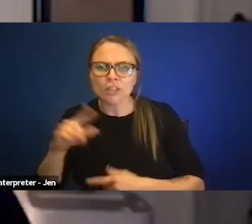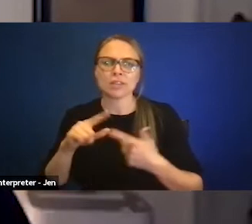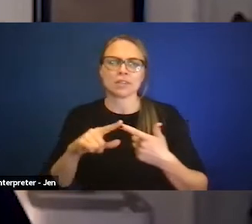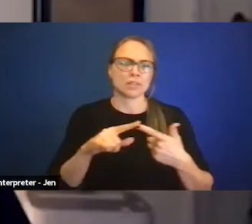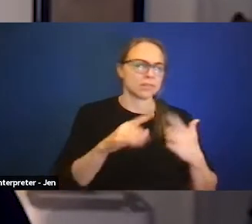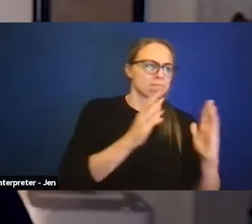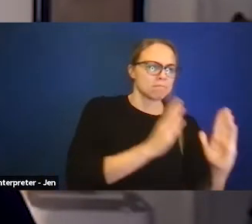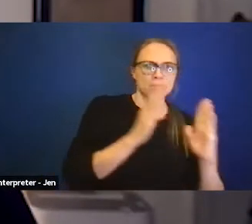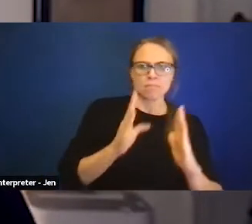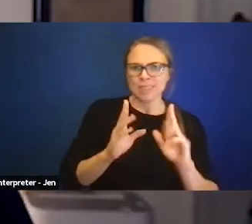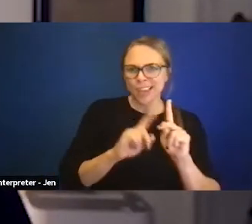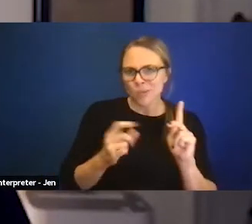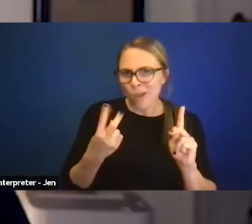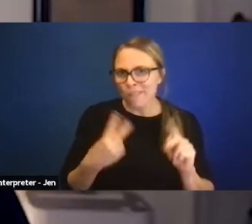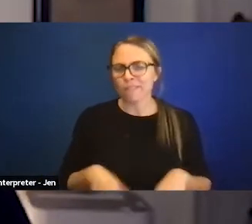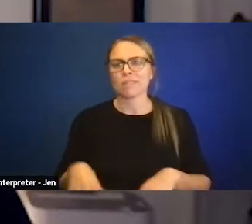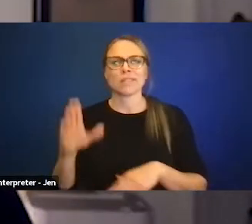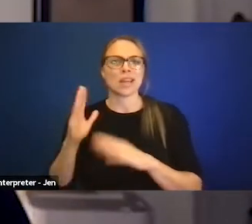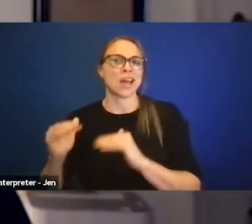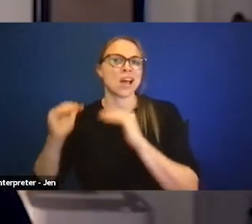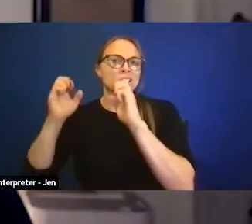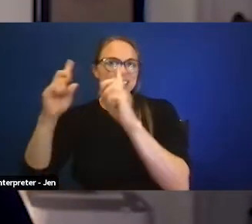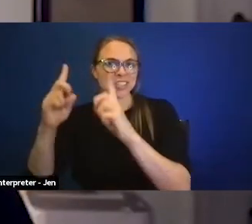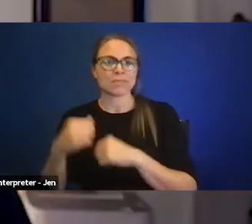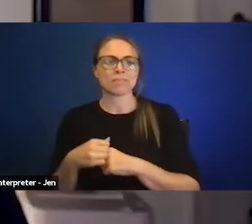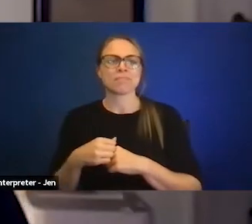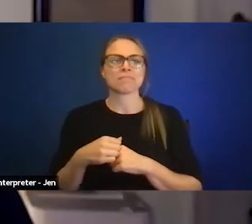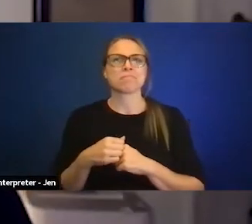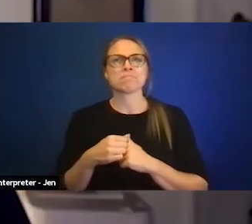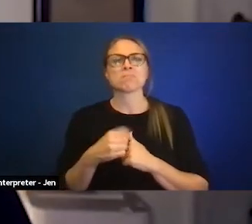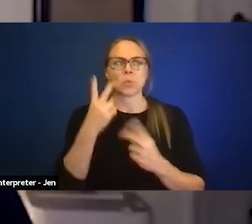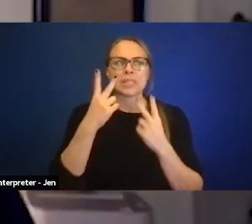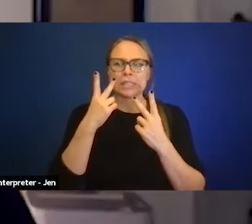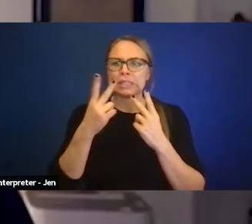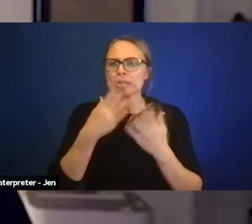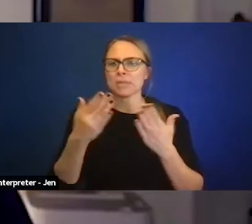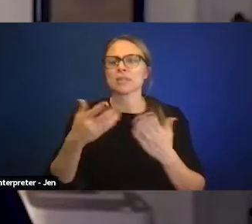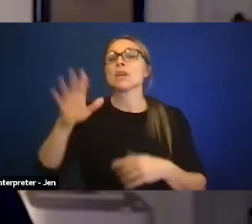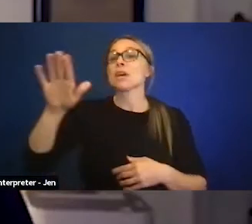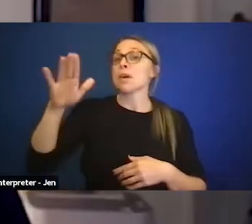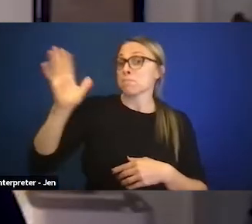These laws have, and like as I was saying, didn't exist when I was younger.